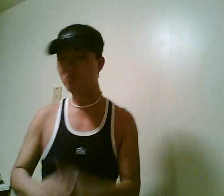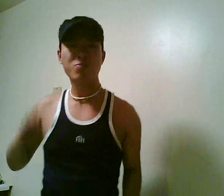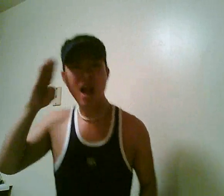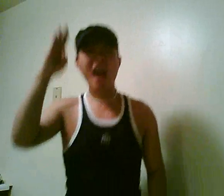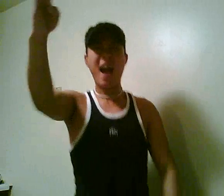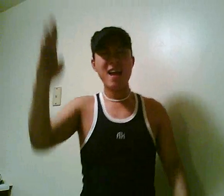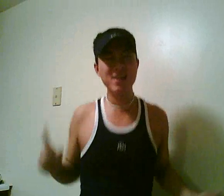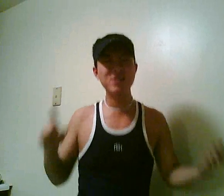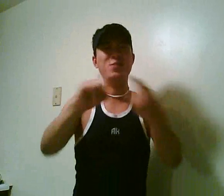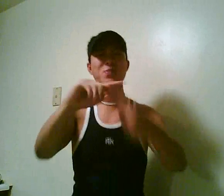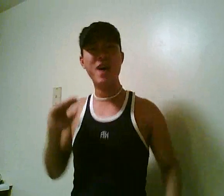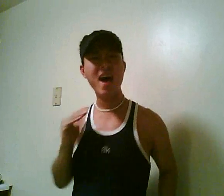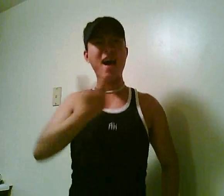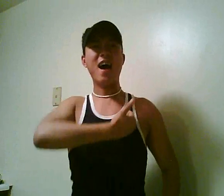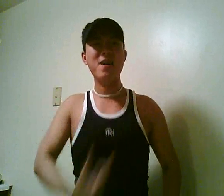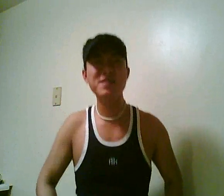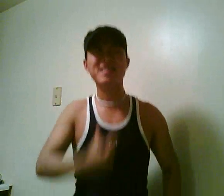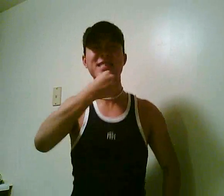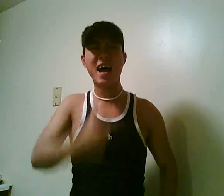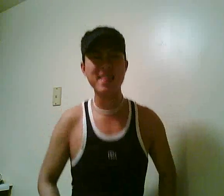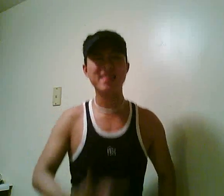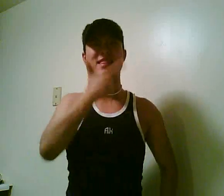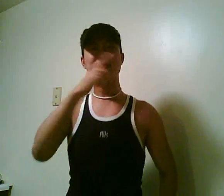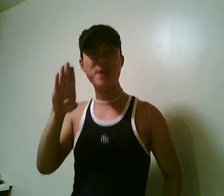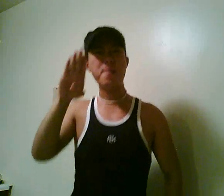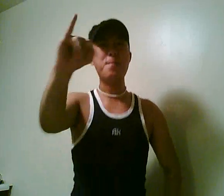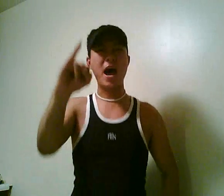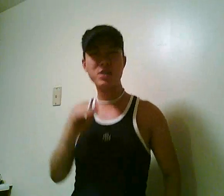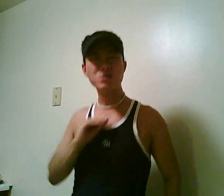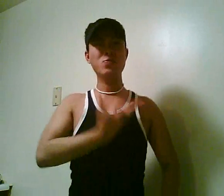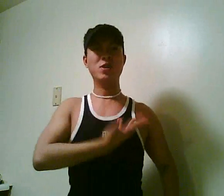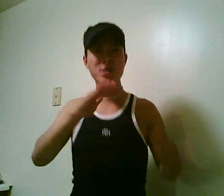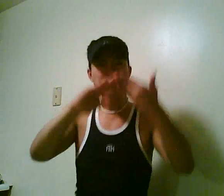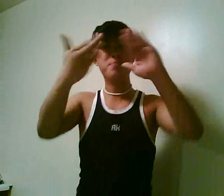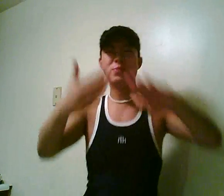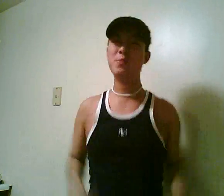Hail to our gay, lesbian, bisexual, and transgendered community!